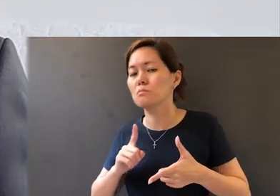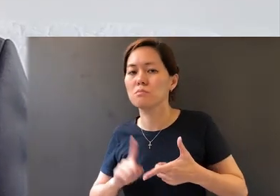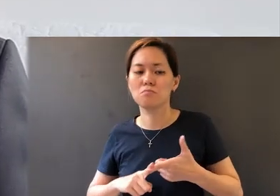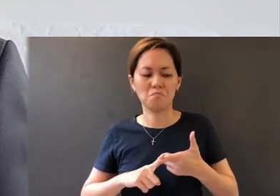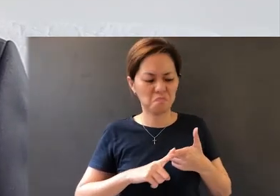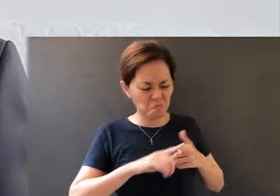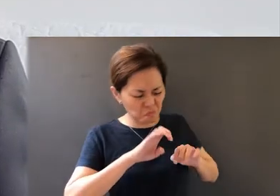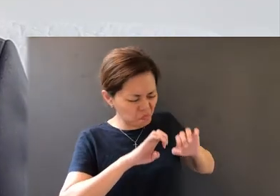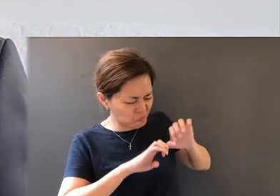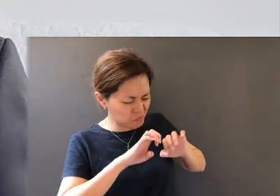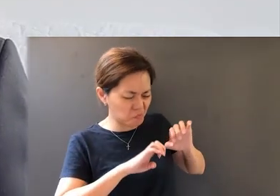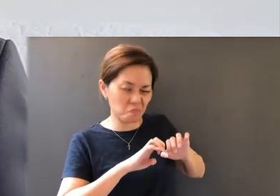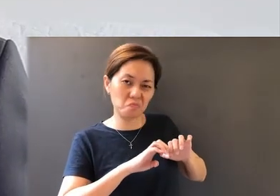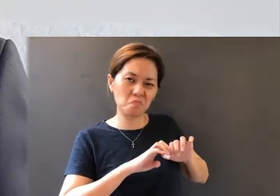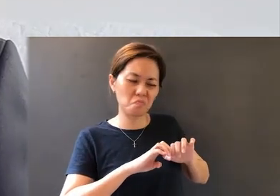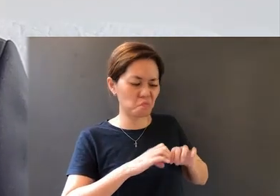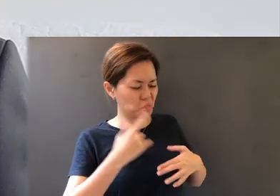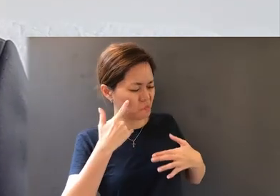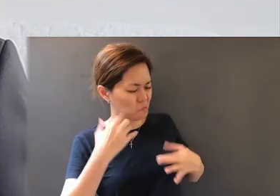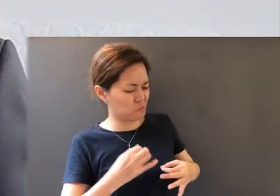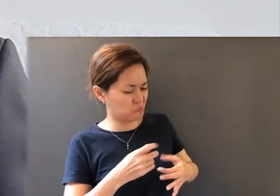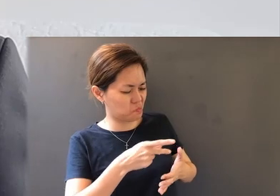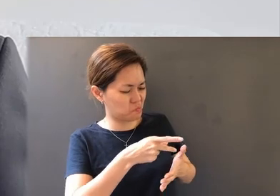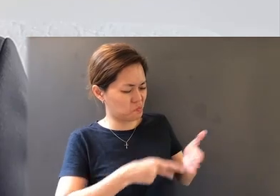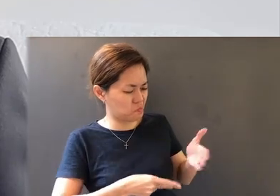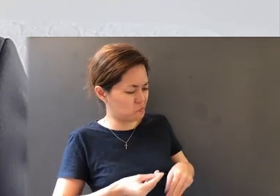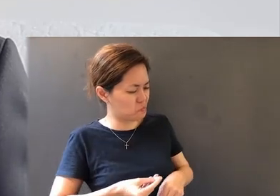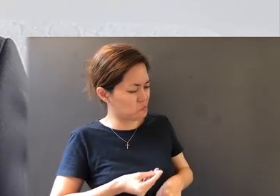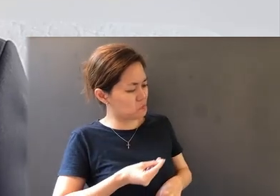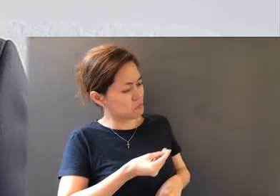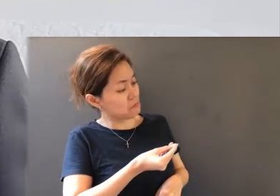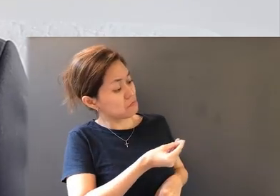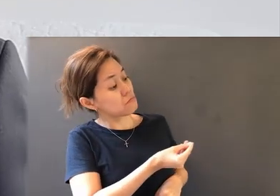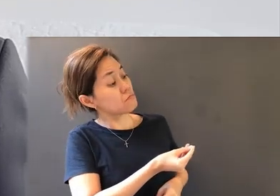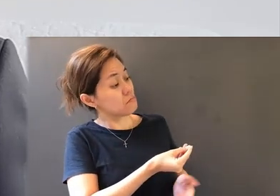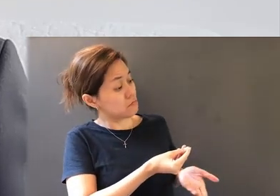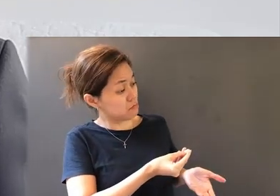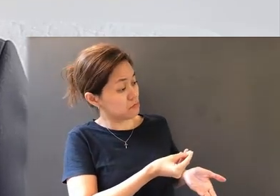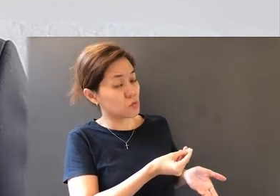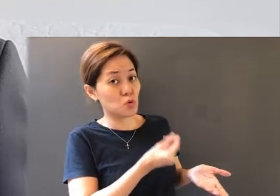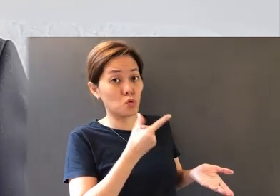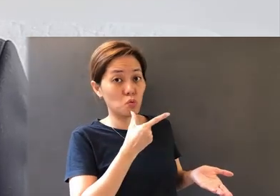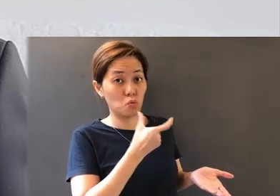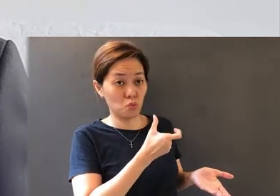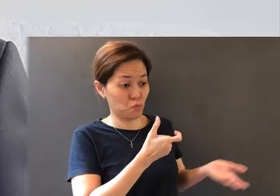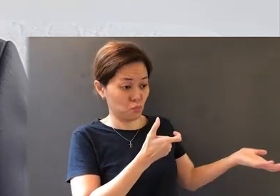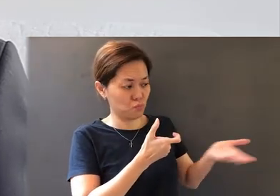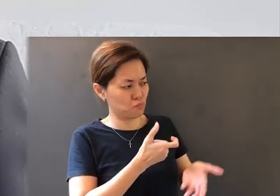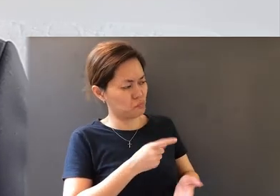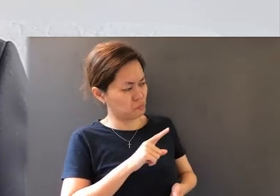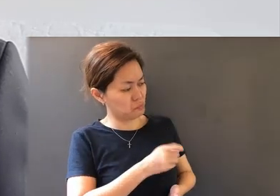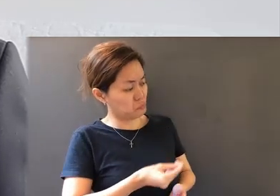the item and give the price to the person who has brought the item.